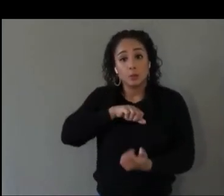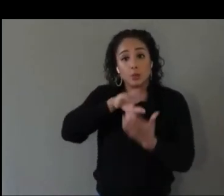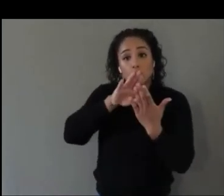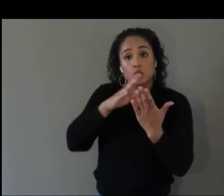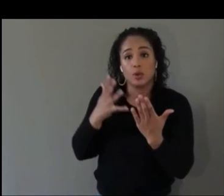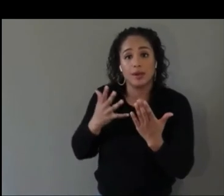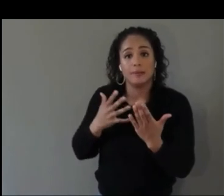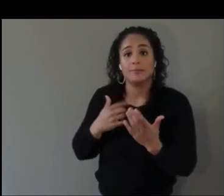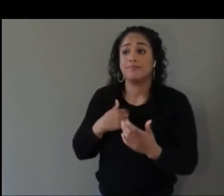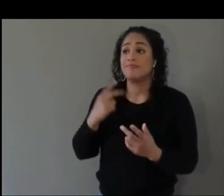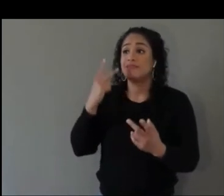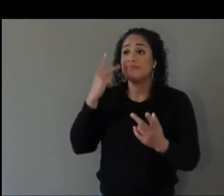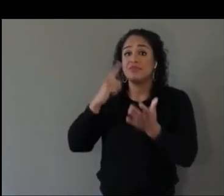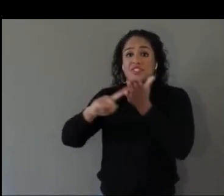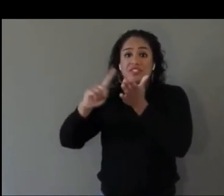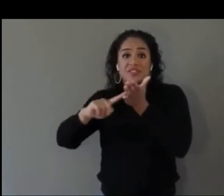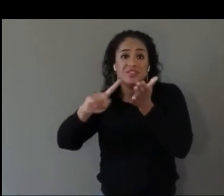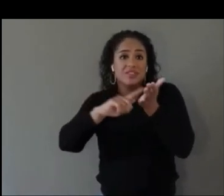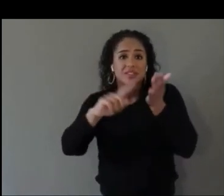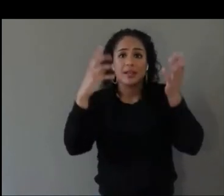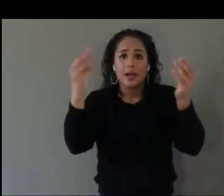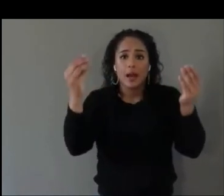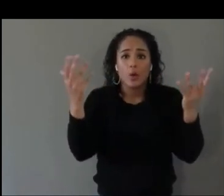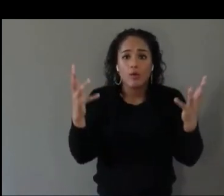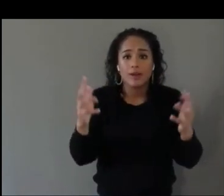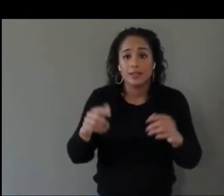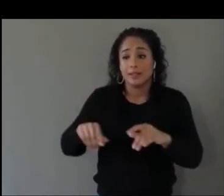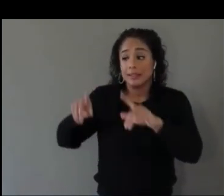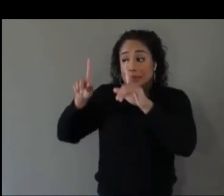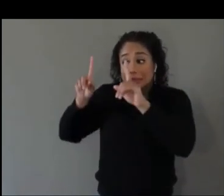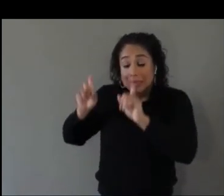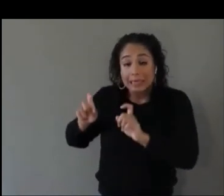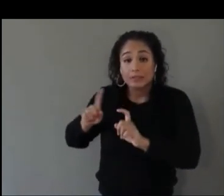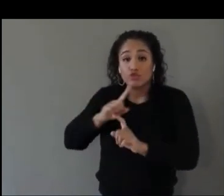that have actually those disabilities and those needs.